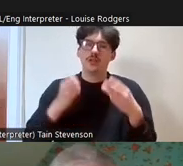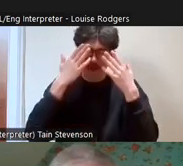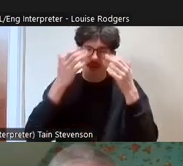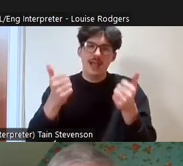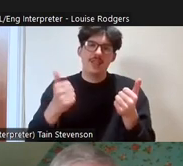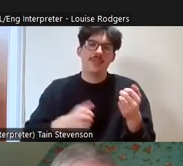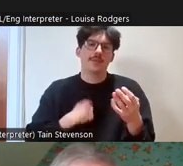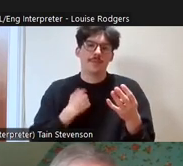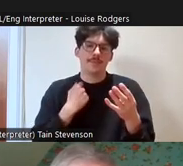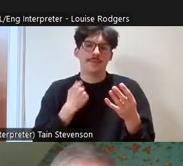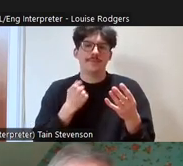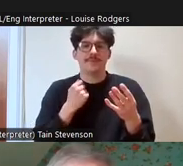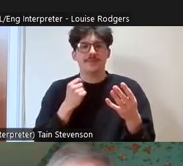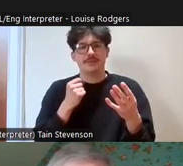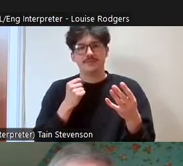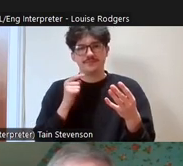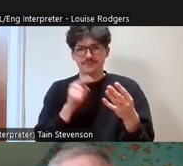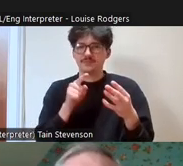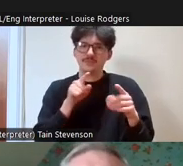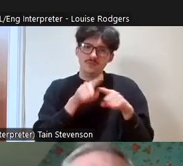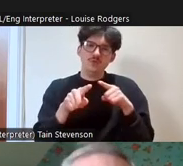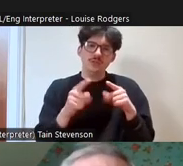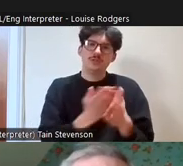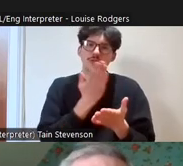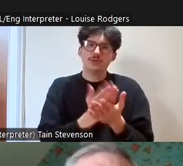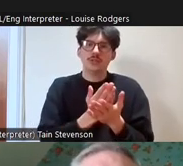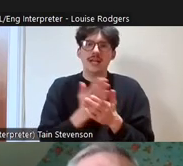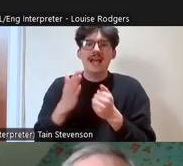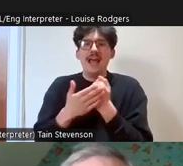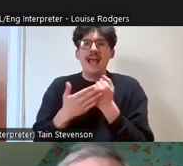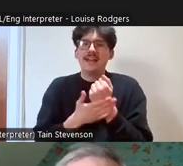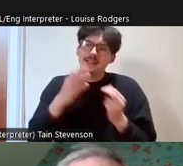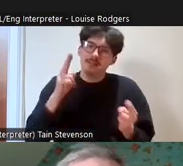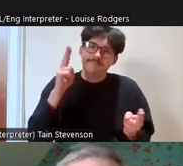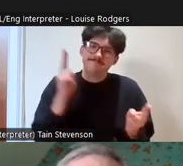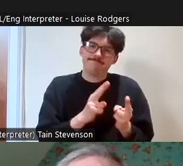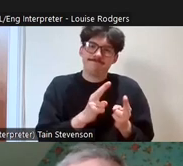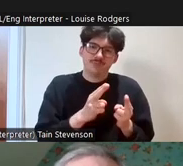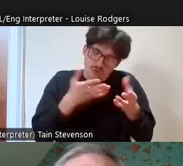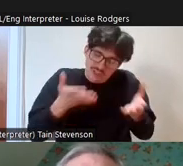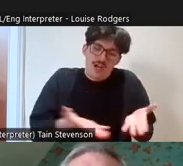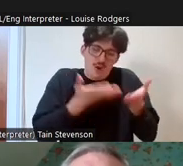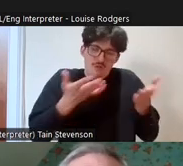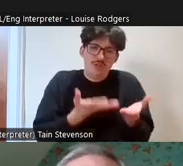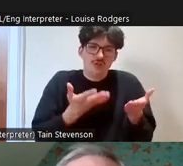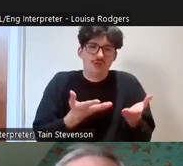CEMVO Scotland is all about getting ethnic minorities volunteering enhanced and increased and